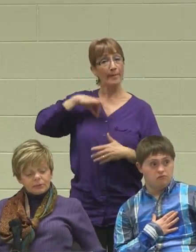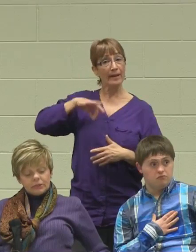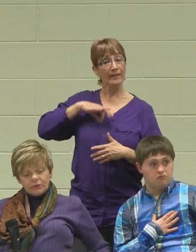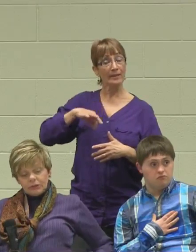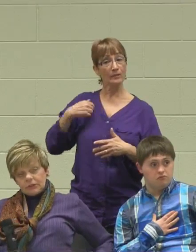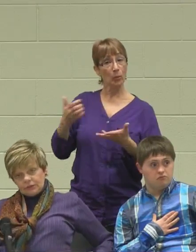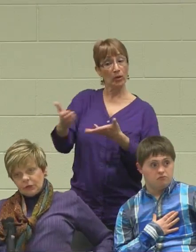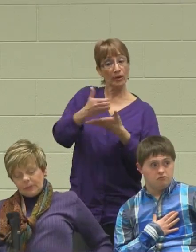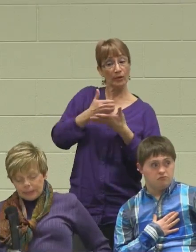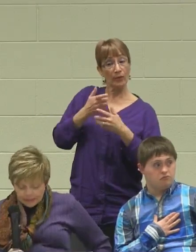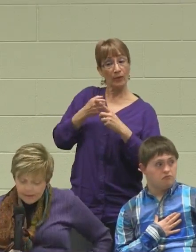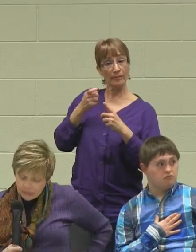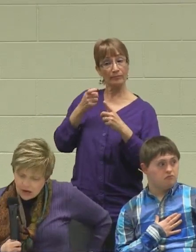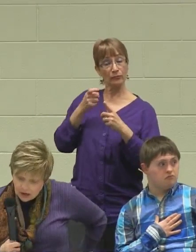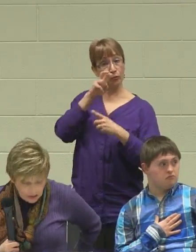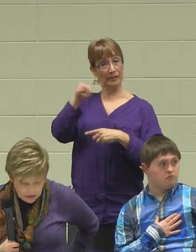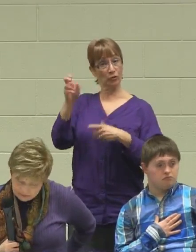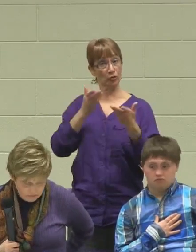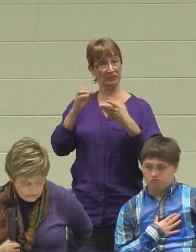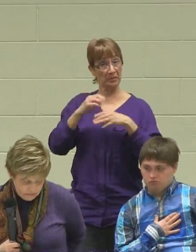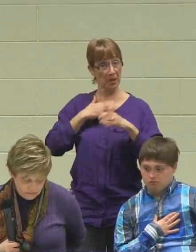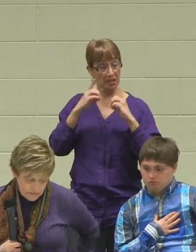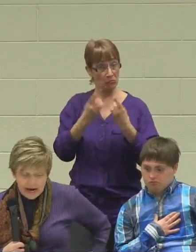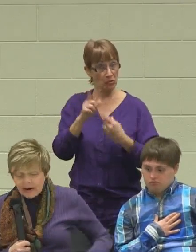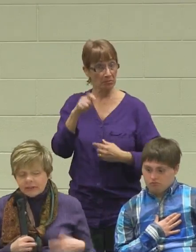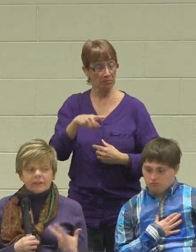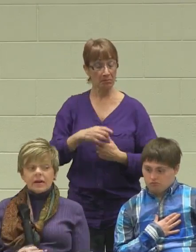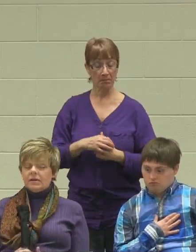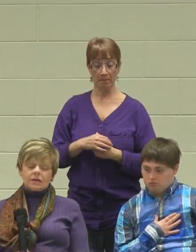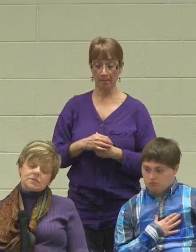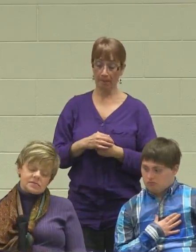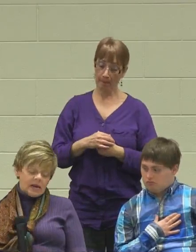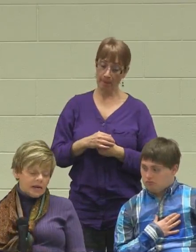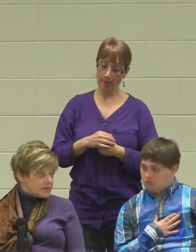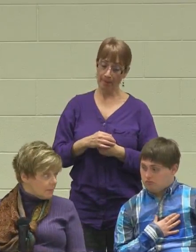within your district? I have to say in Nicholas's case,